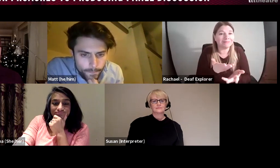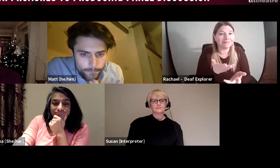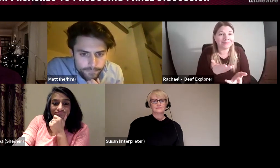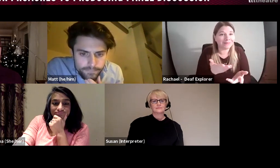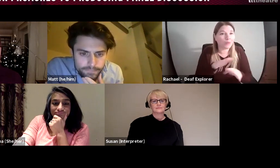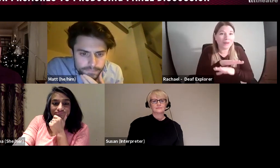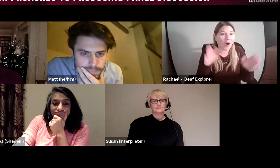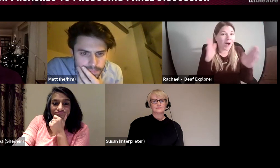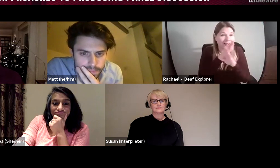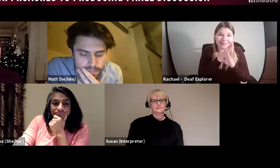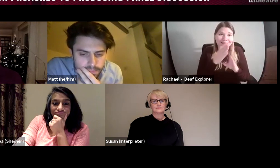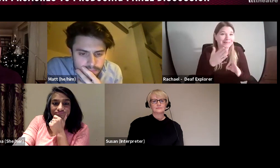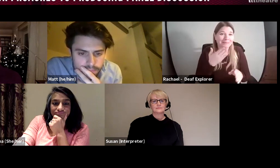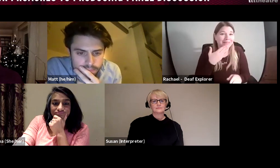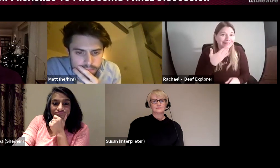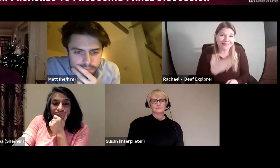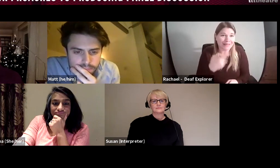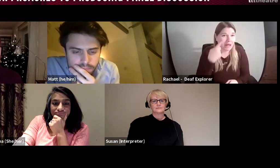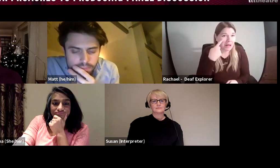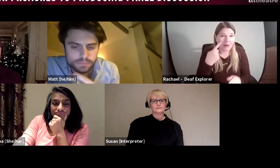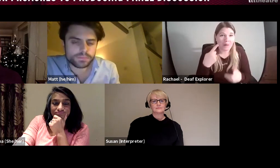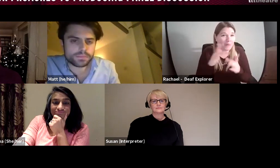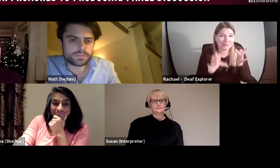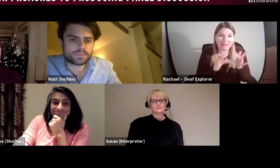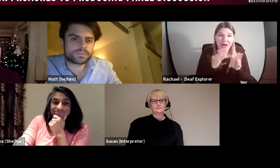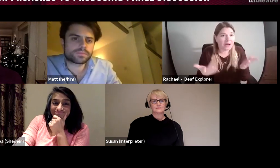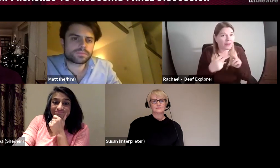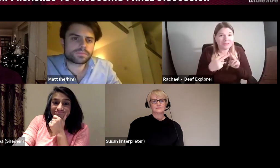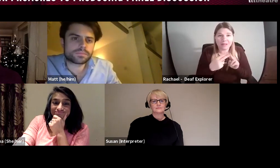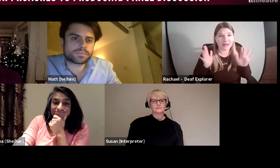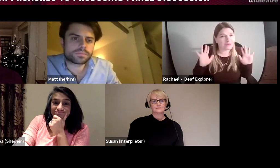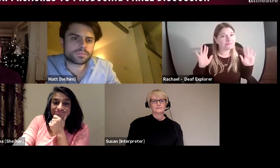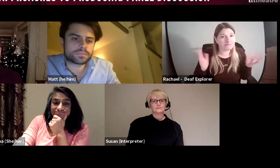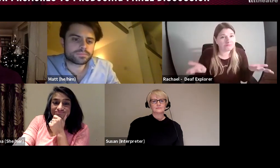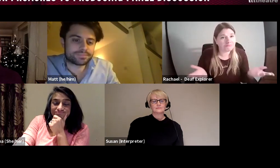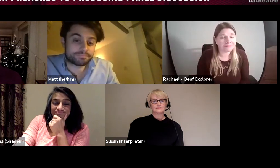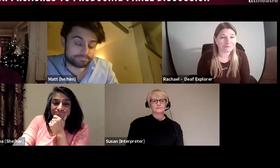are open to talk and sharing our experience, and we're not hiding, please do look at our web site